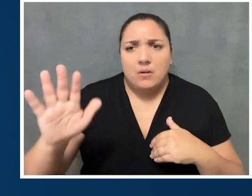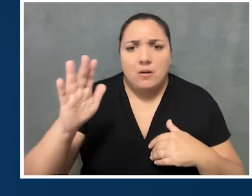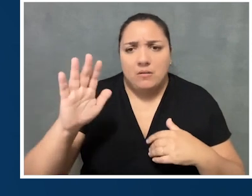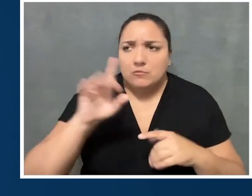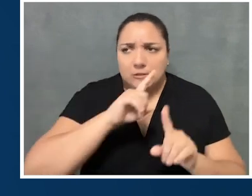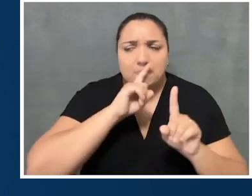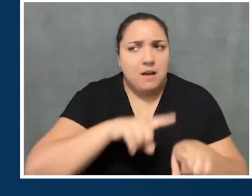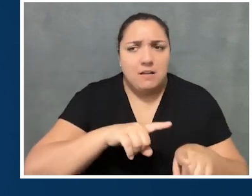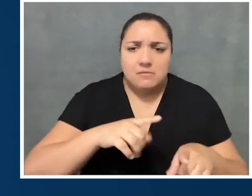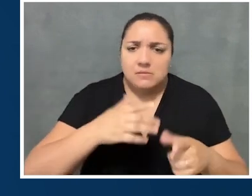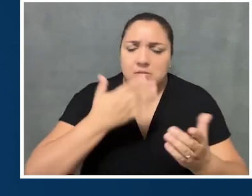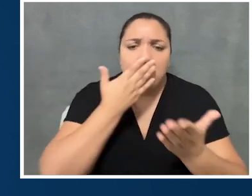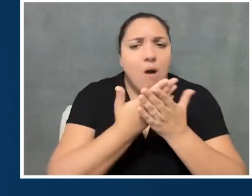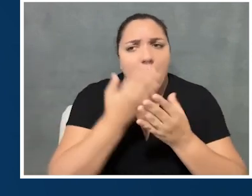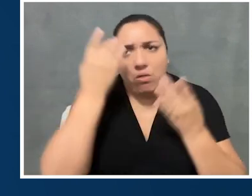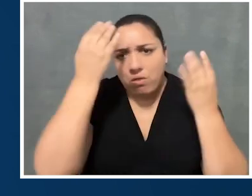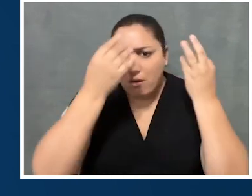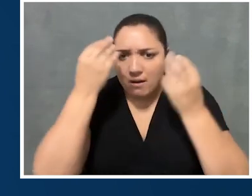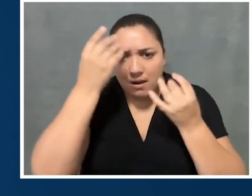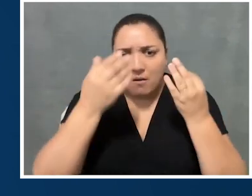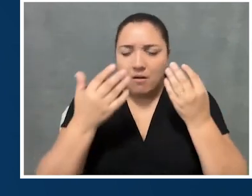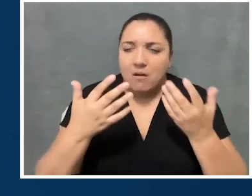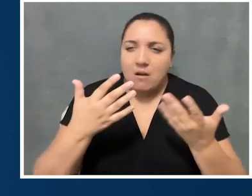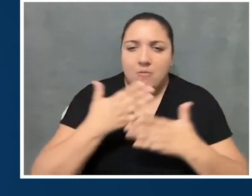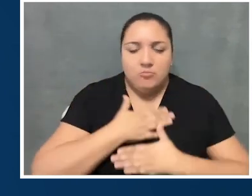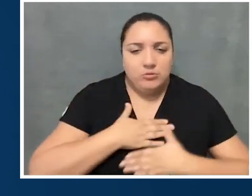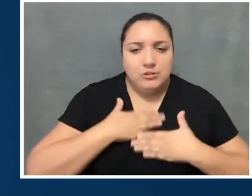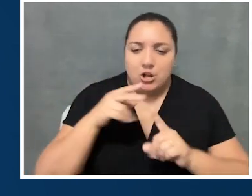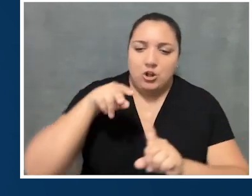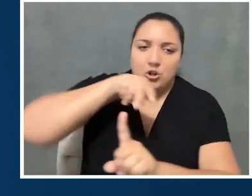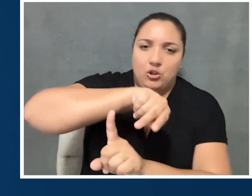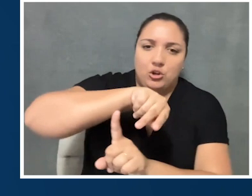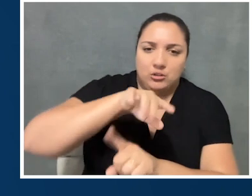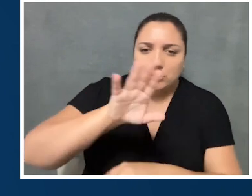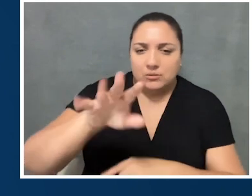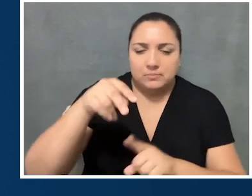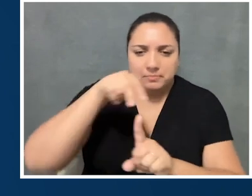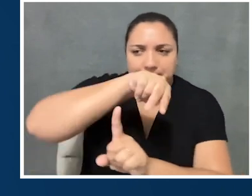That's a really well-thought-out response. I really appreciate being able to look at it from that perspective.